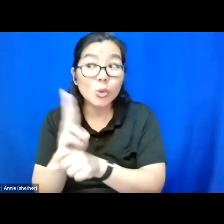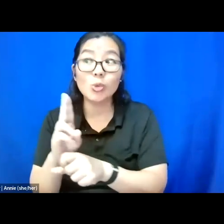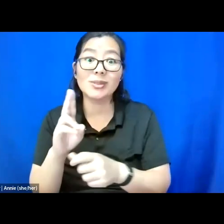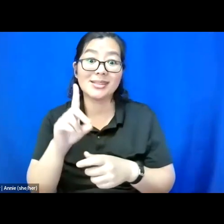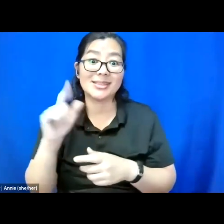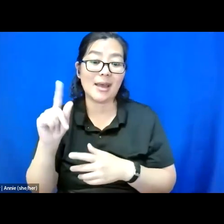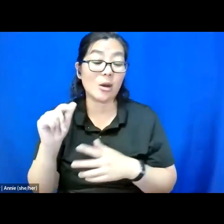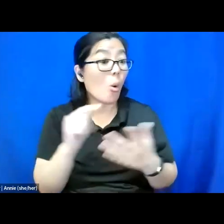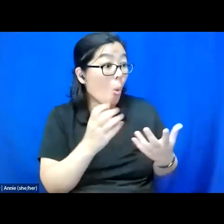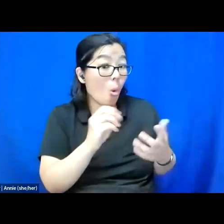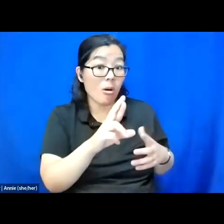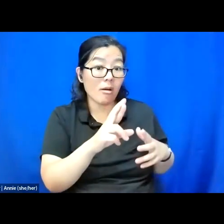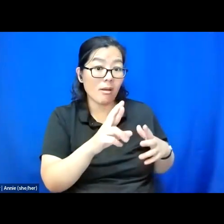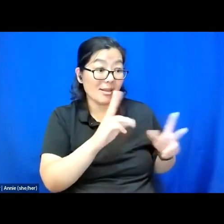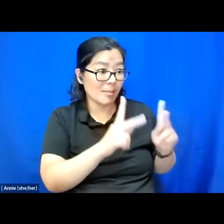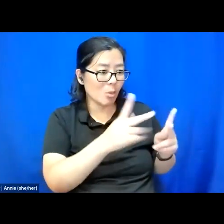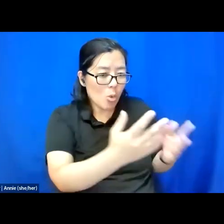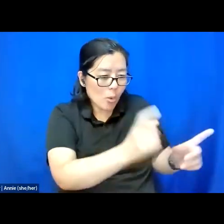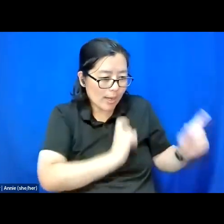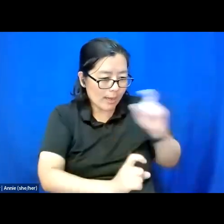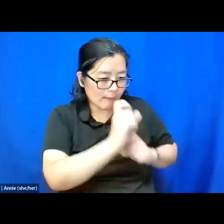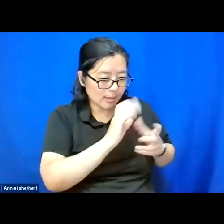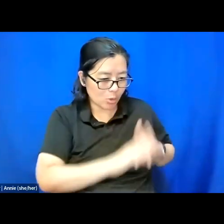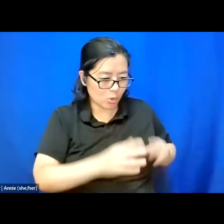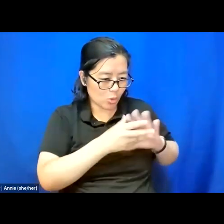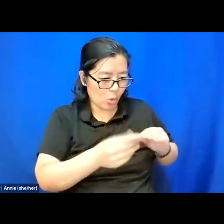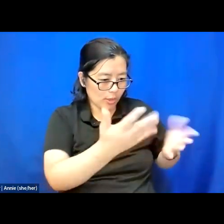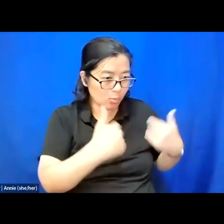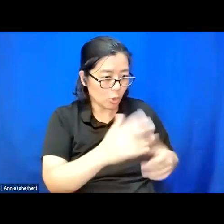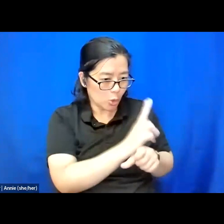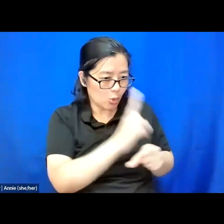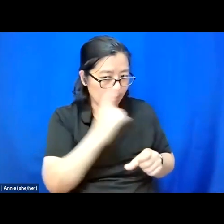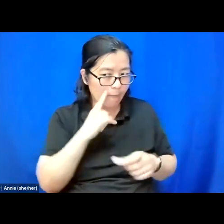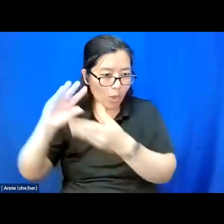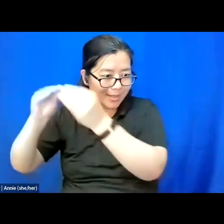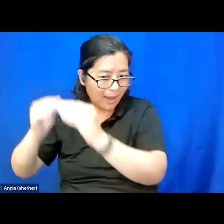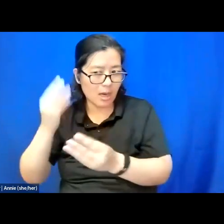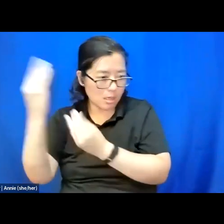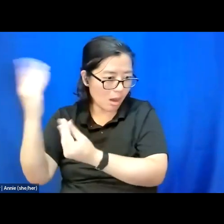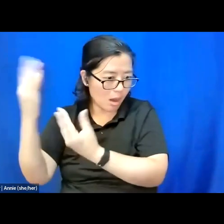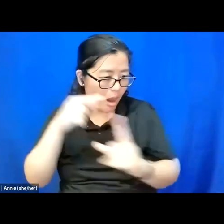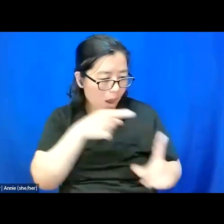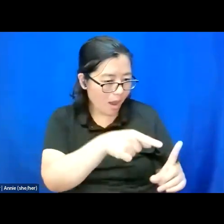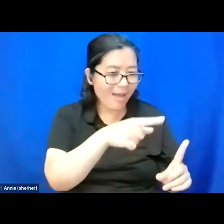a lot of times they do not understand it. A lot of times when we're spreading messages about disability and when we're talking